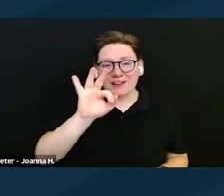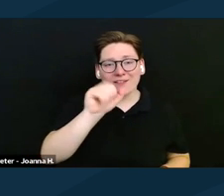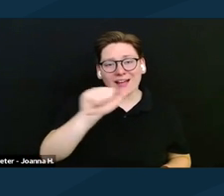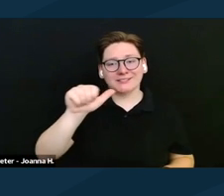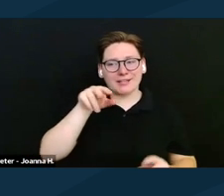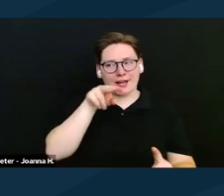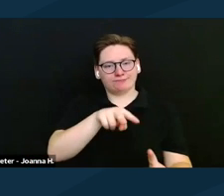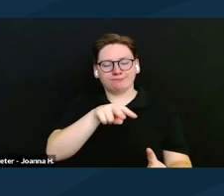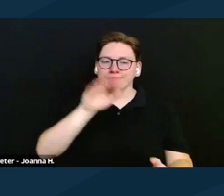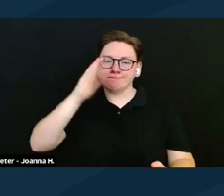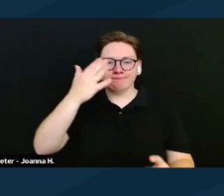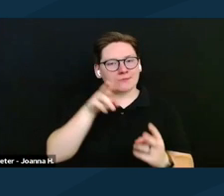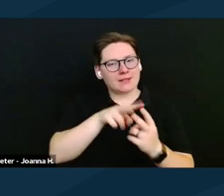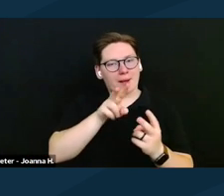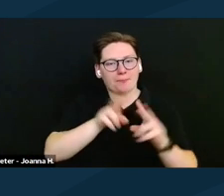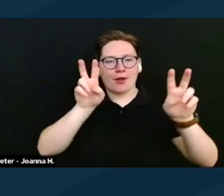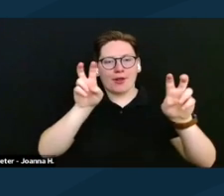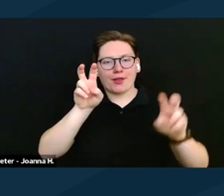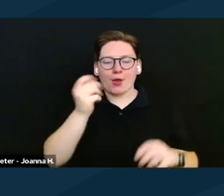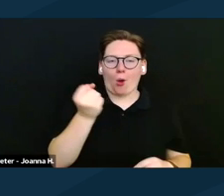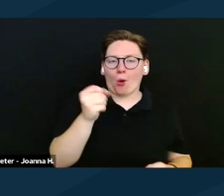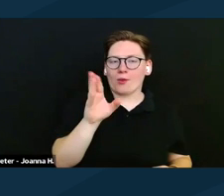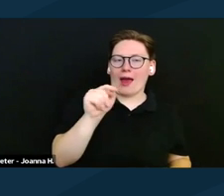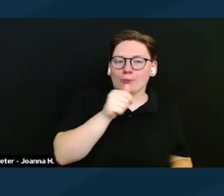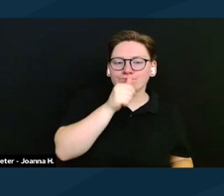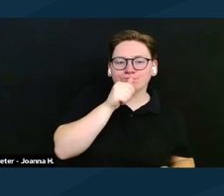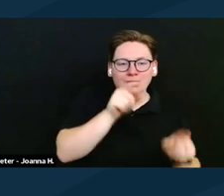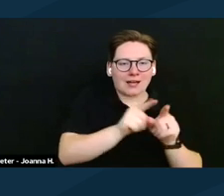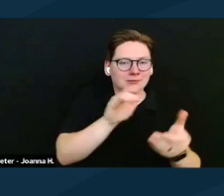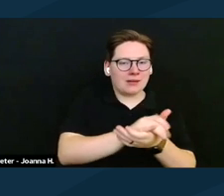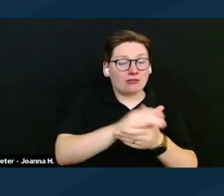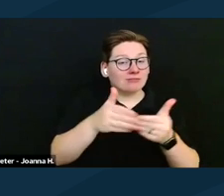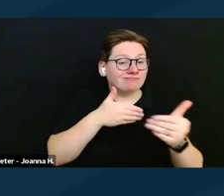is holding themselves out as married, even if they're not legally married,